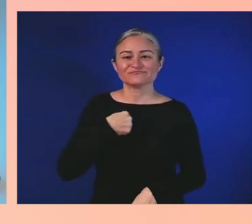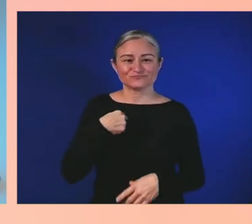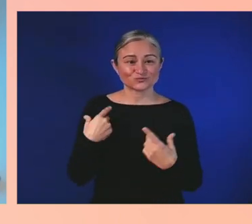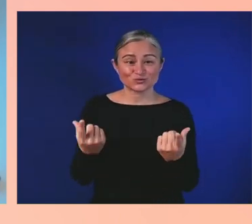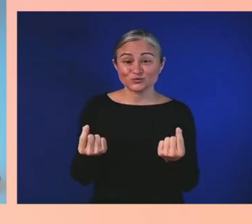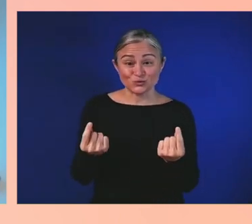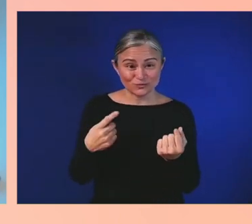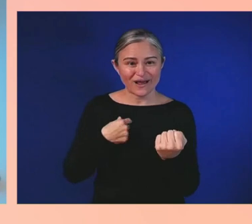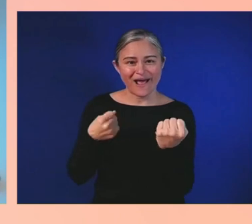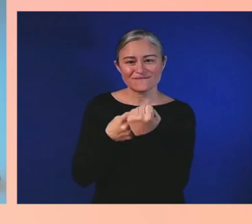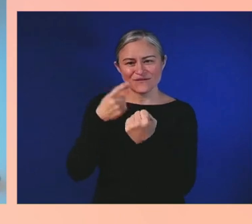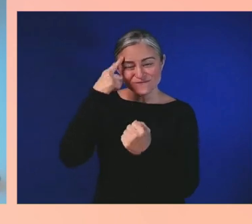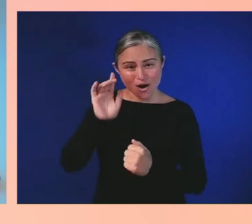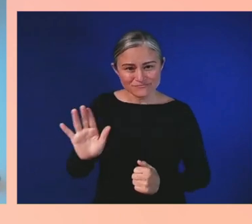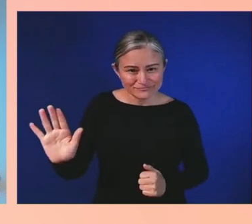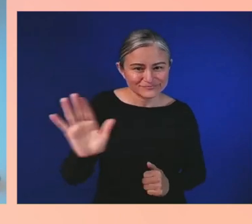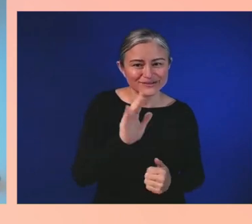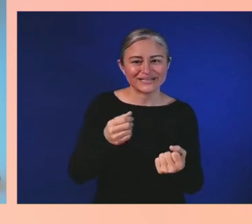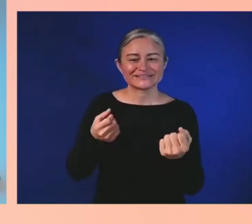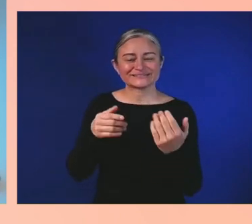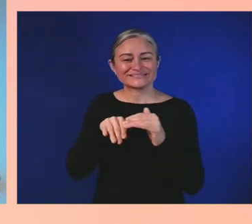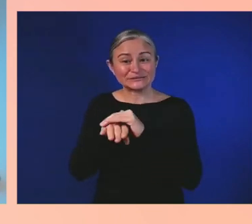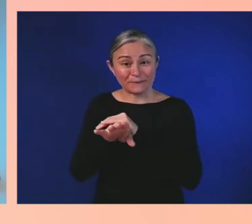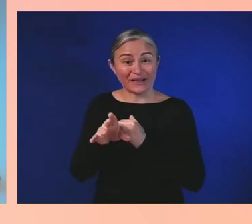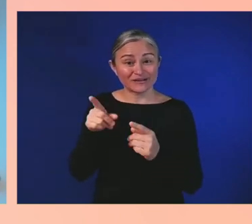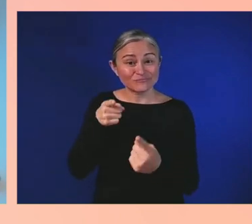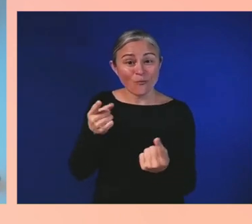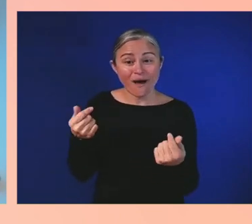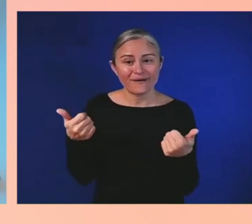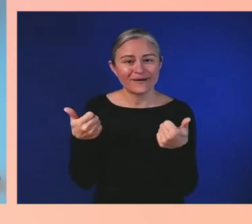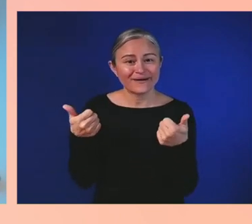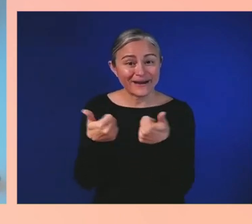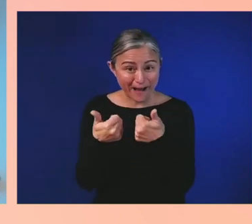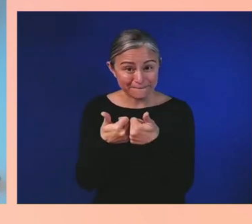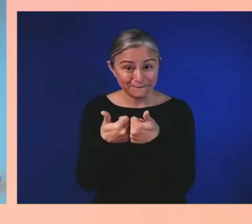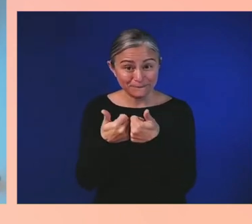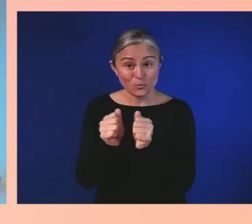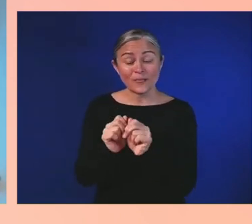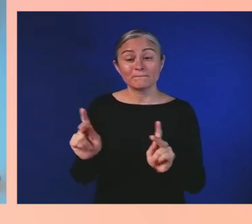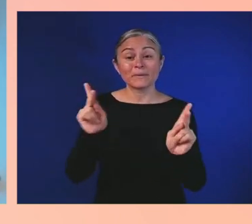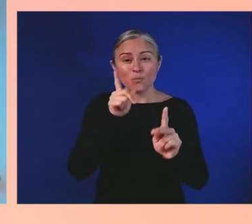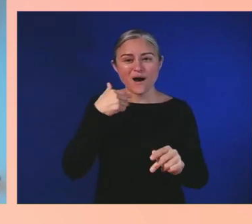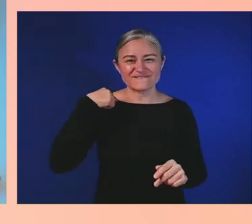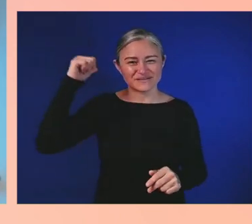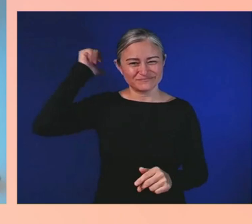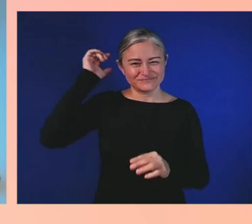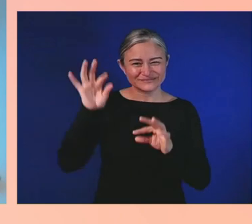spinal cord injuries by creating content online, and being a peer mentor for